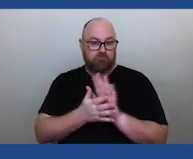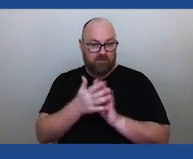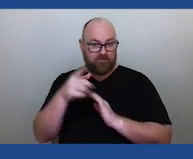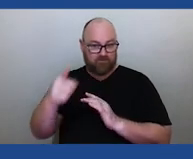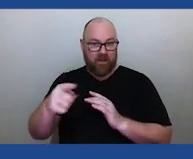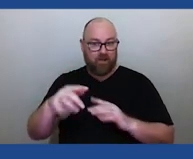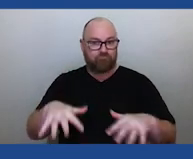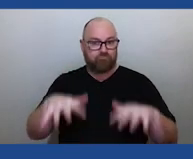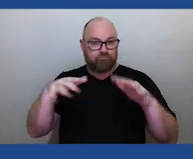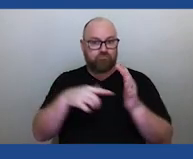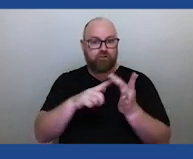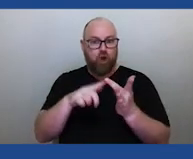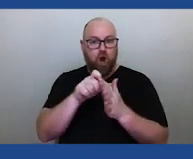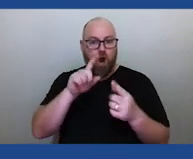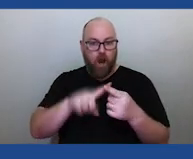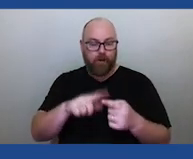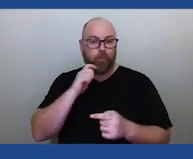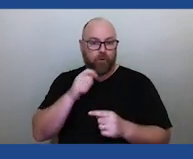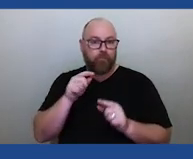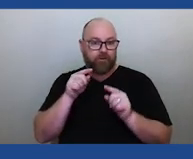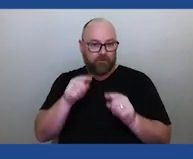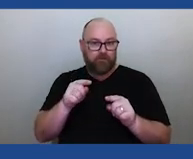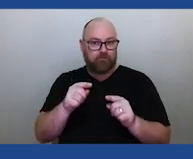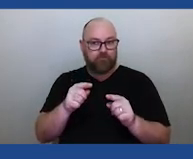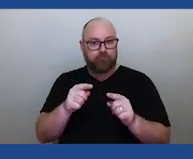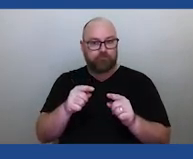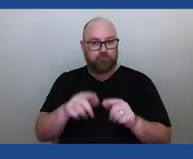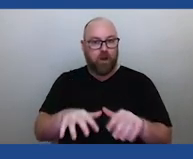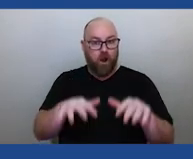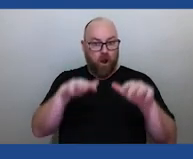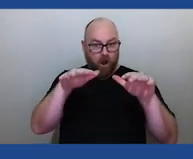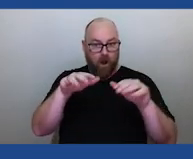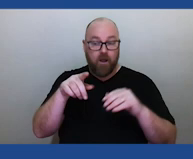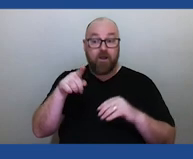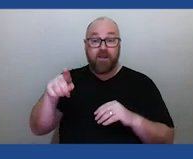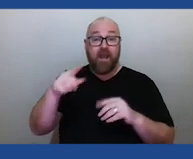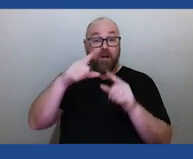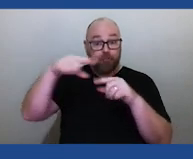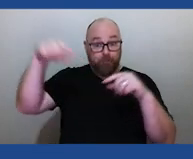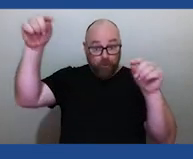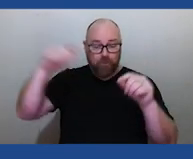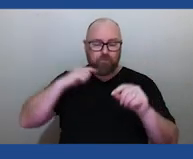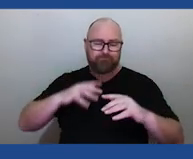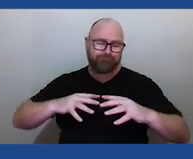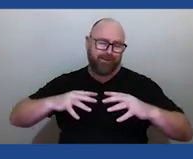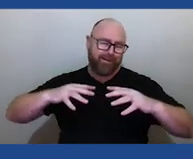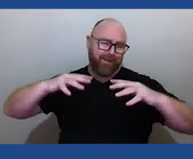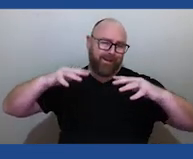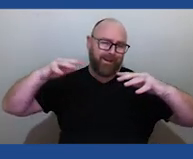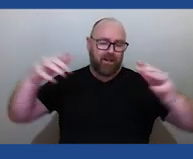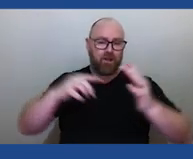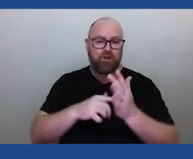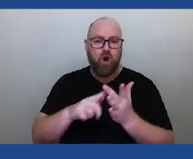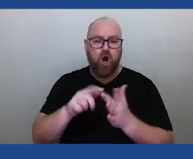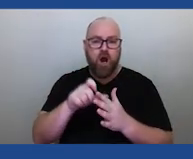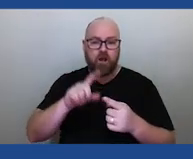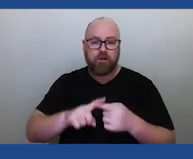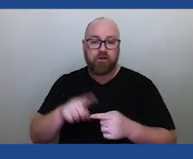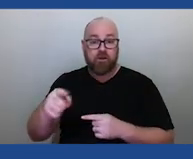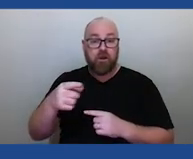said, a new full moon during that time we get these super massive King Tides and the Torres Strait, there are islands that are almost getting complete